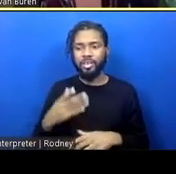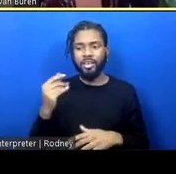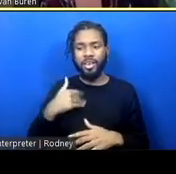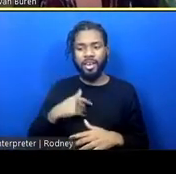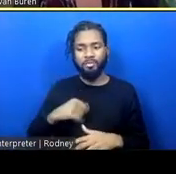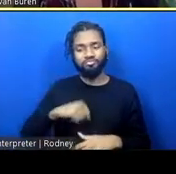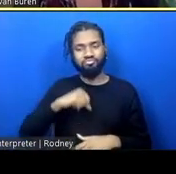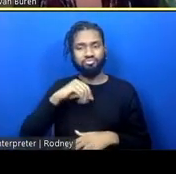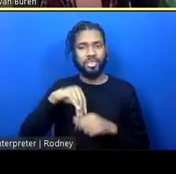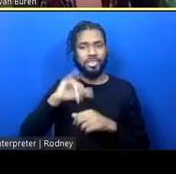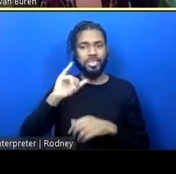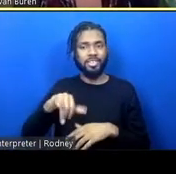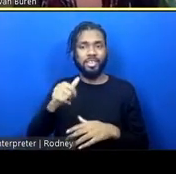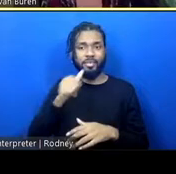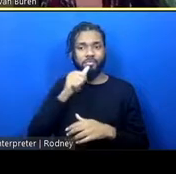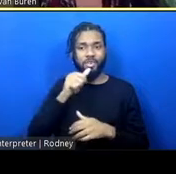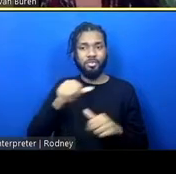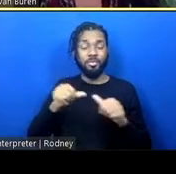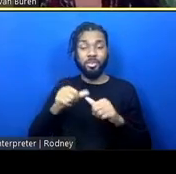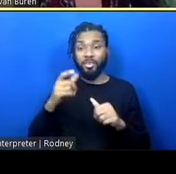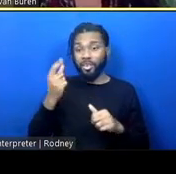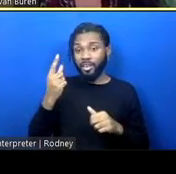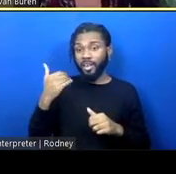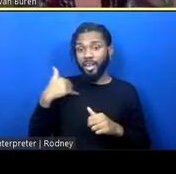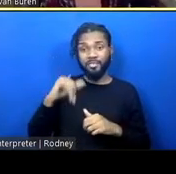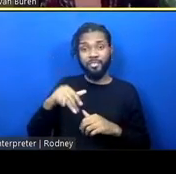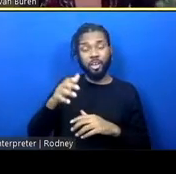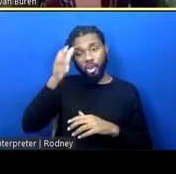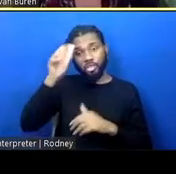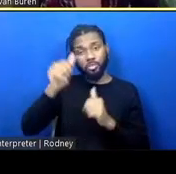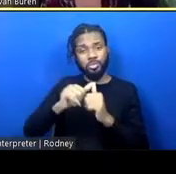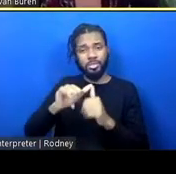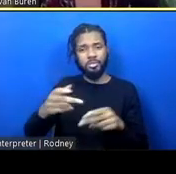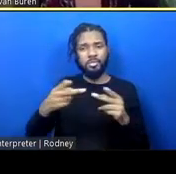And out of that emerged this concept with the space you're seeing called mobile refuge rooms.